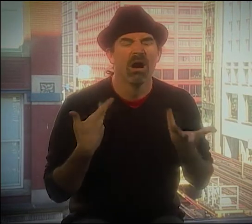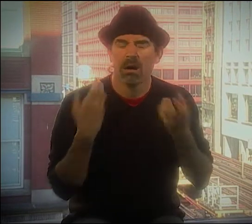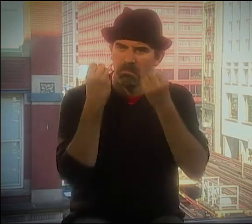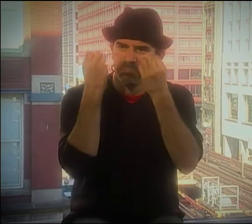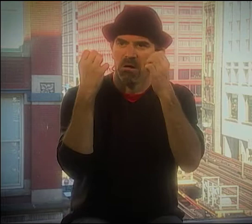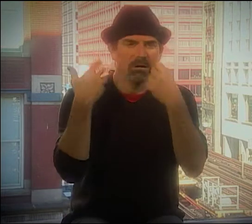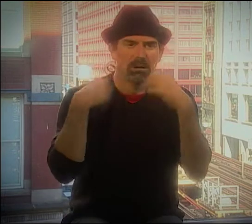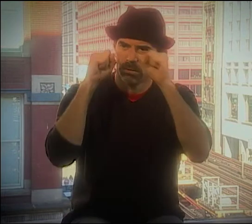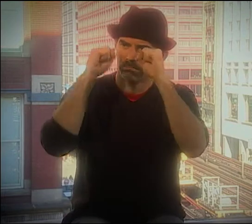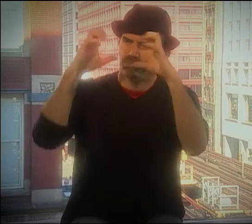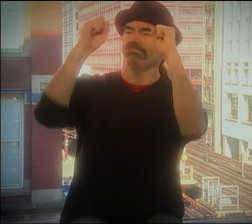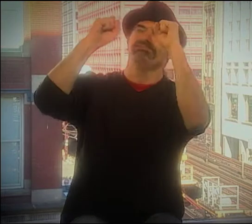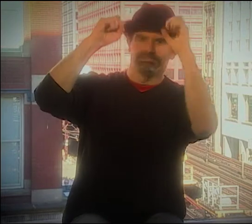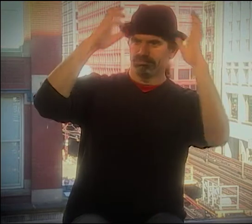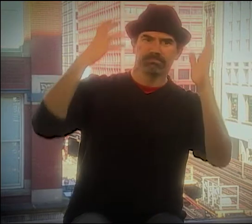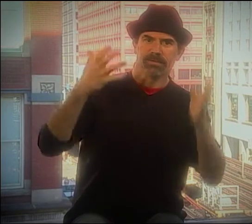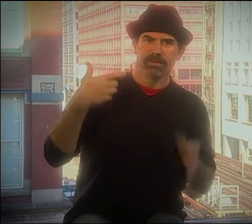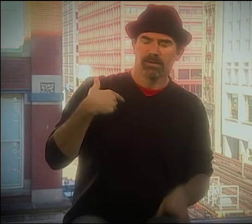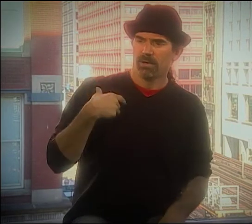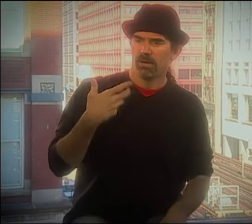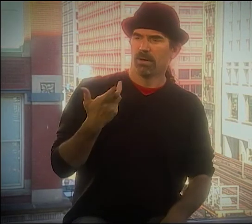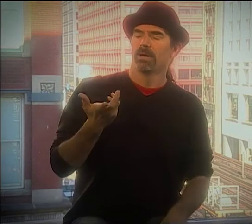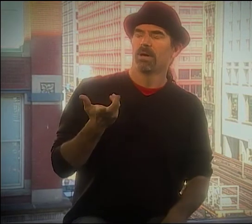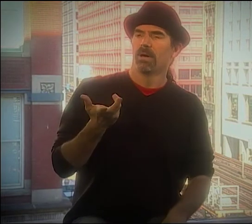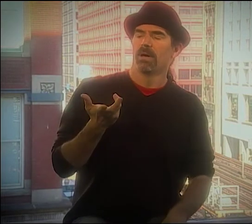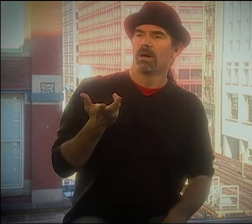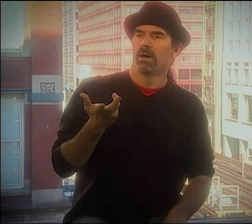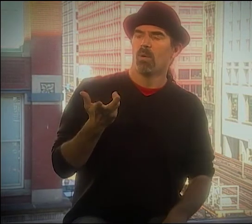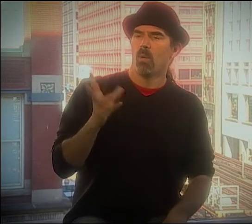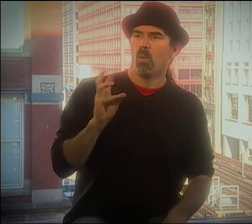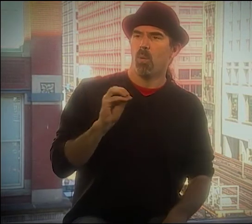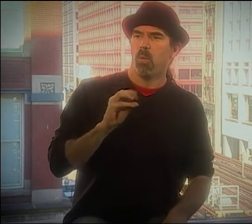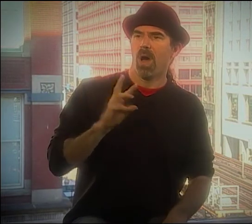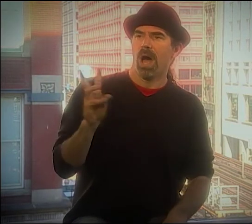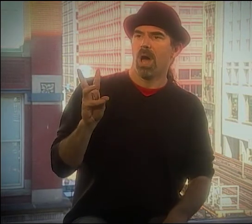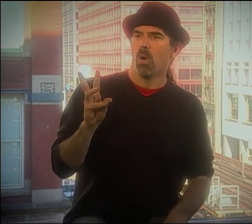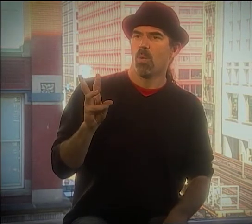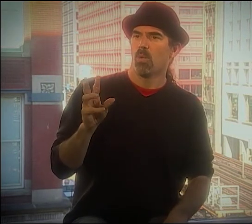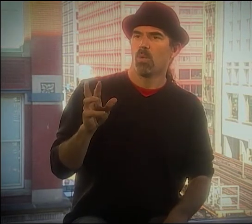AND I WAS LIKE, "OH, MY GOD." I WAS BLOWN AWAY BY THAT.